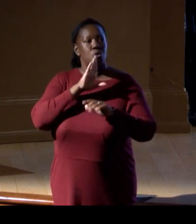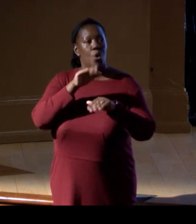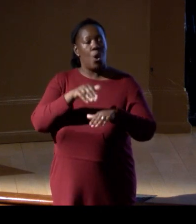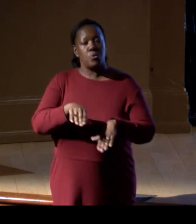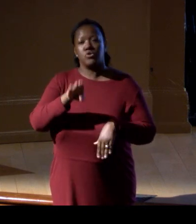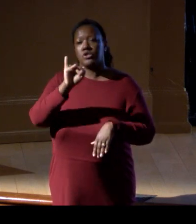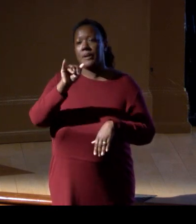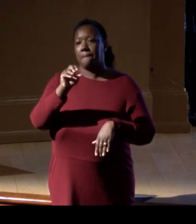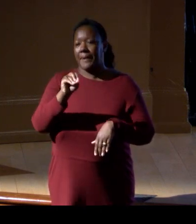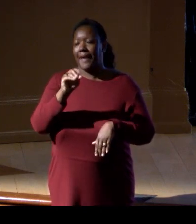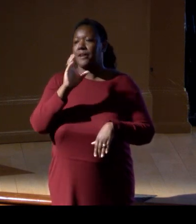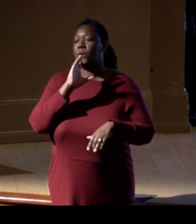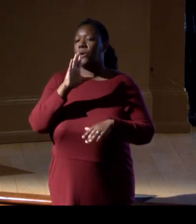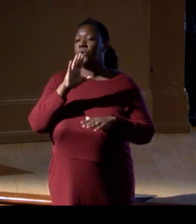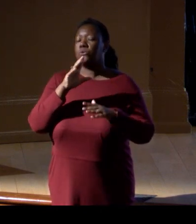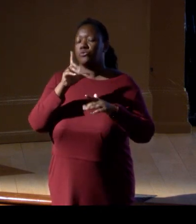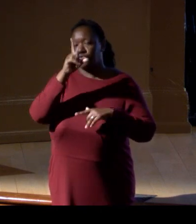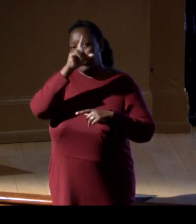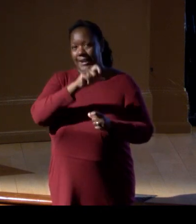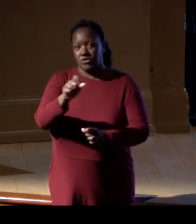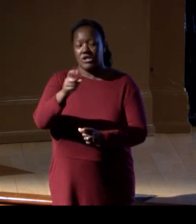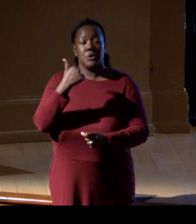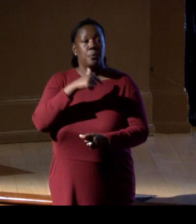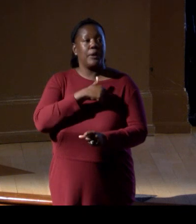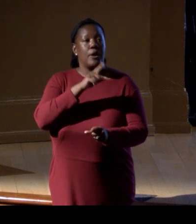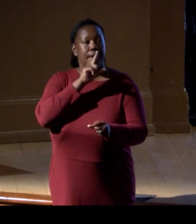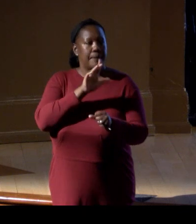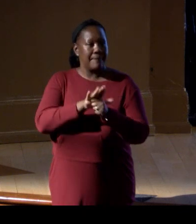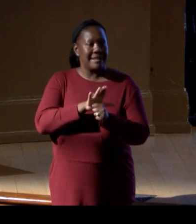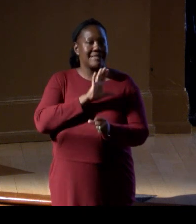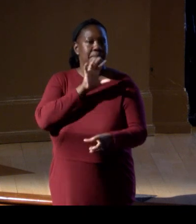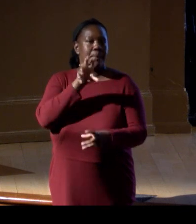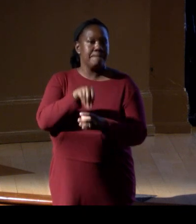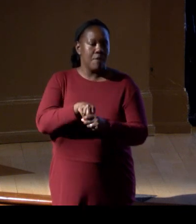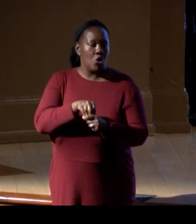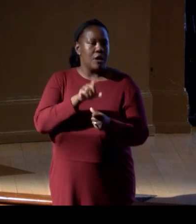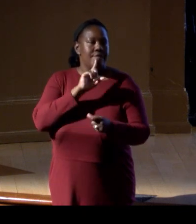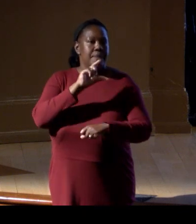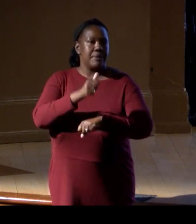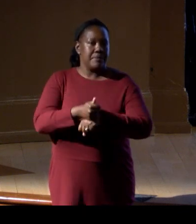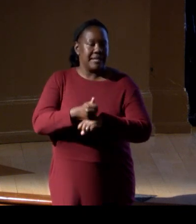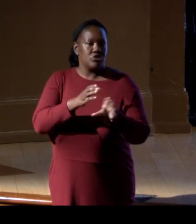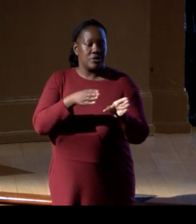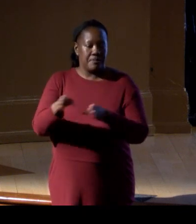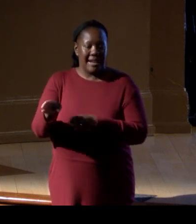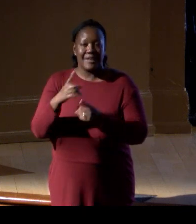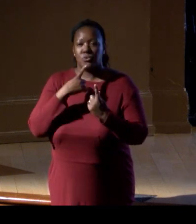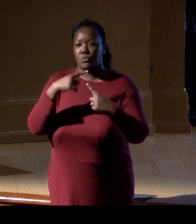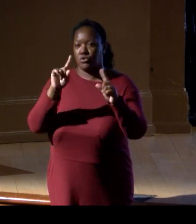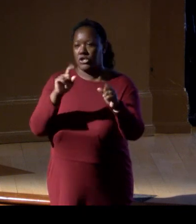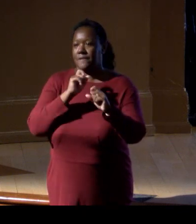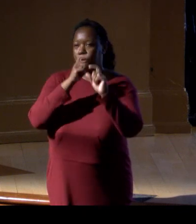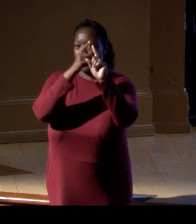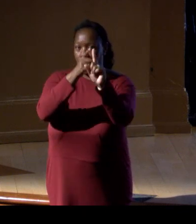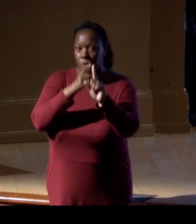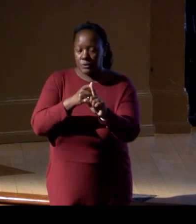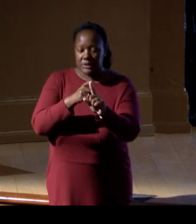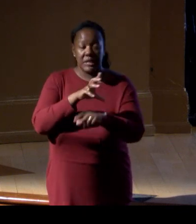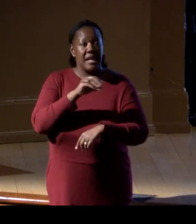and we are committed to being part of the implementation plan to achieve these goals. As leaders in ocean biodiversity,